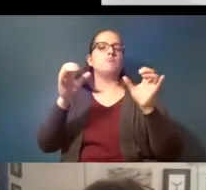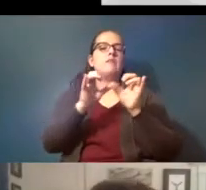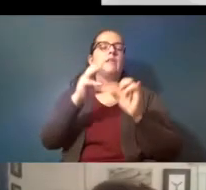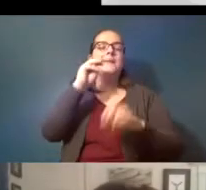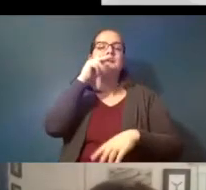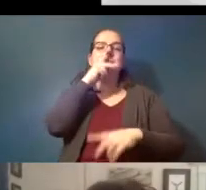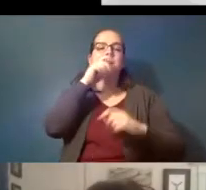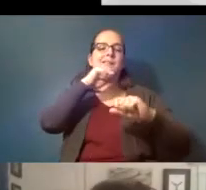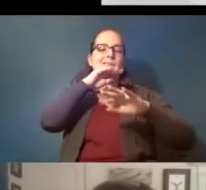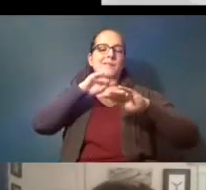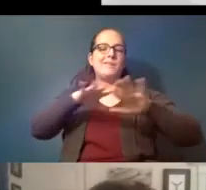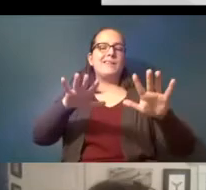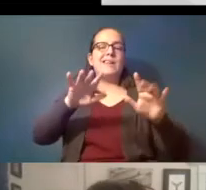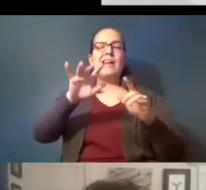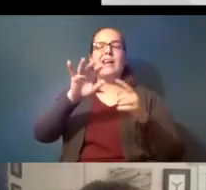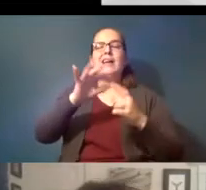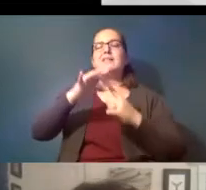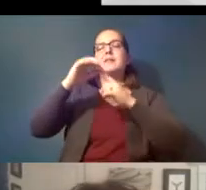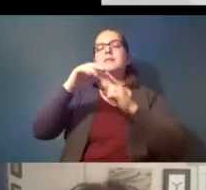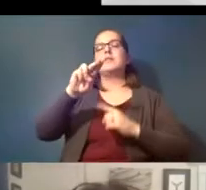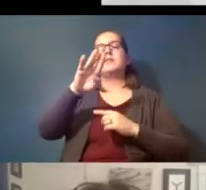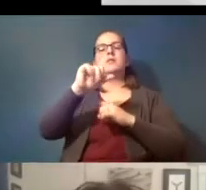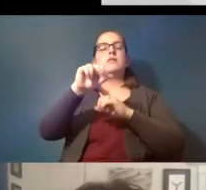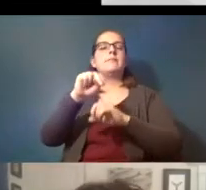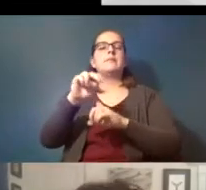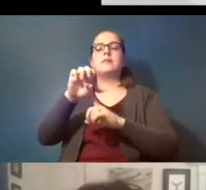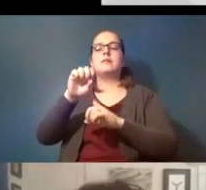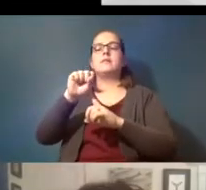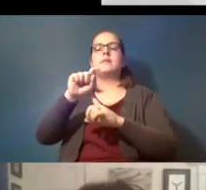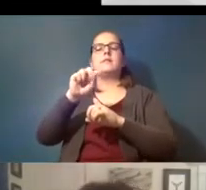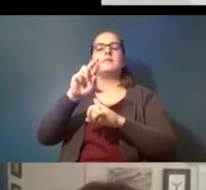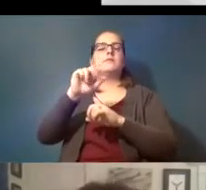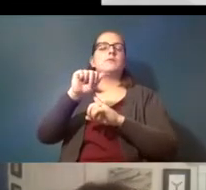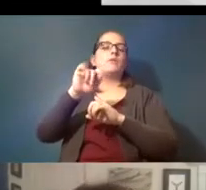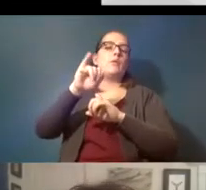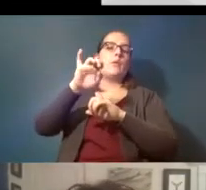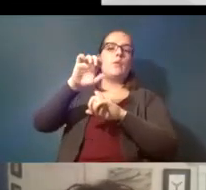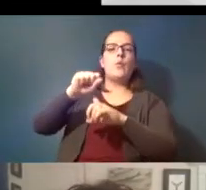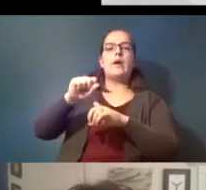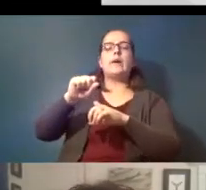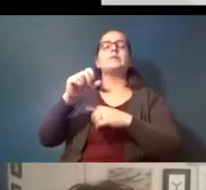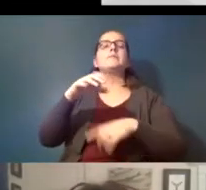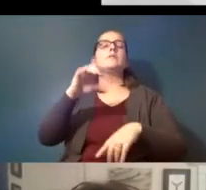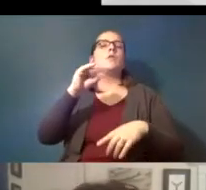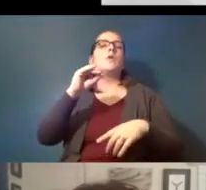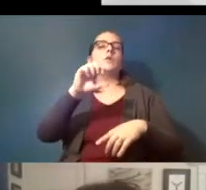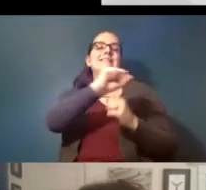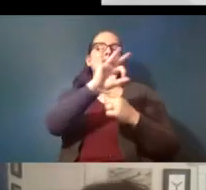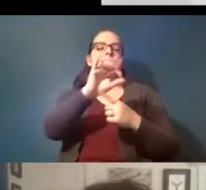especially in urban estuaries so san francisco and charleston south carolina has also had a few